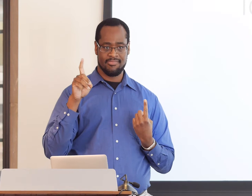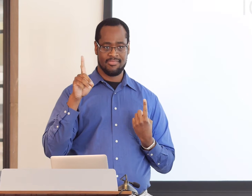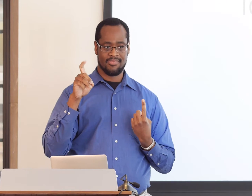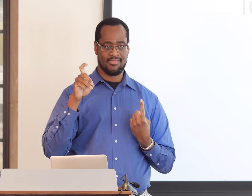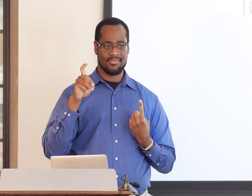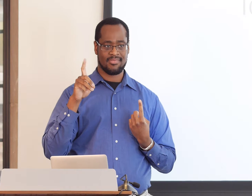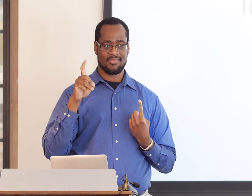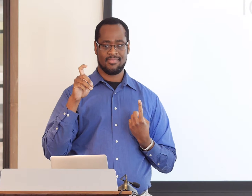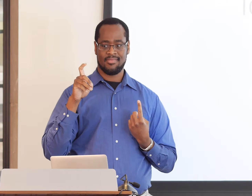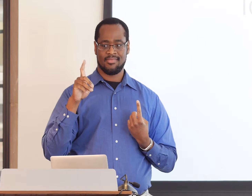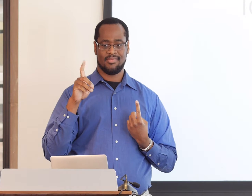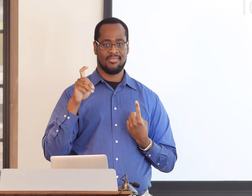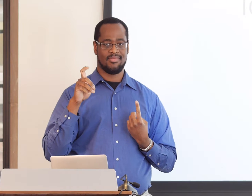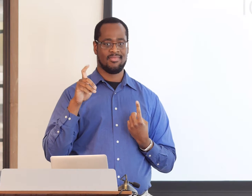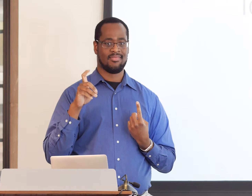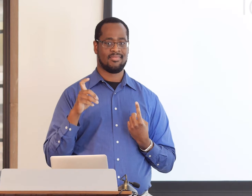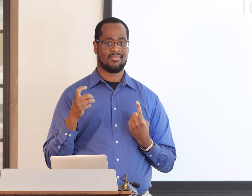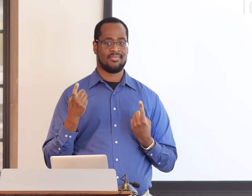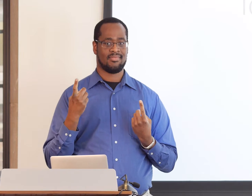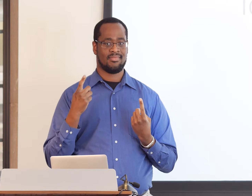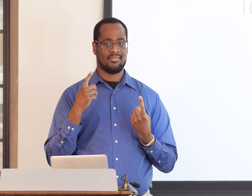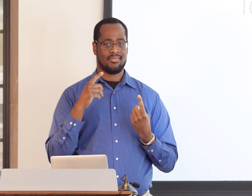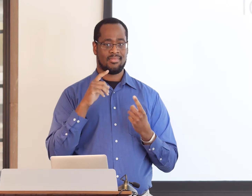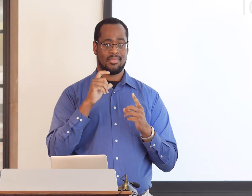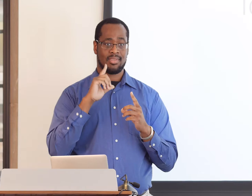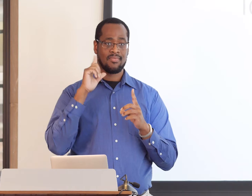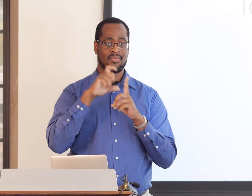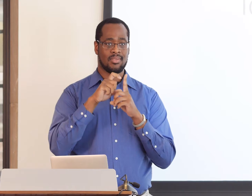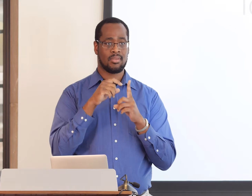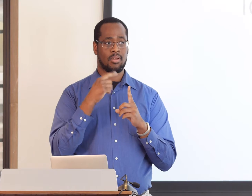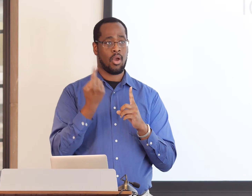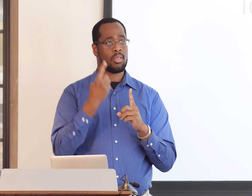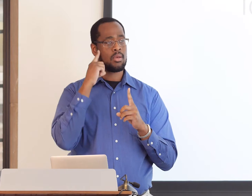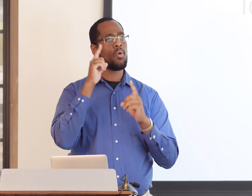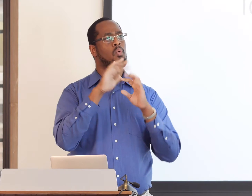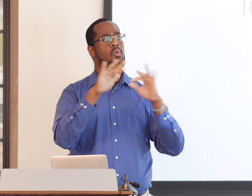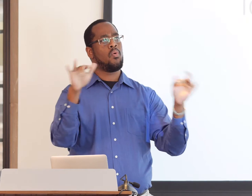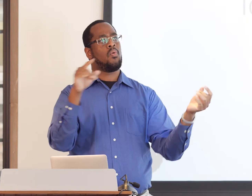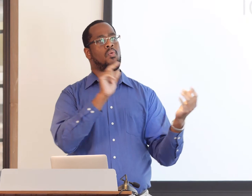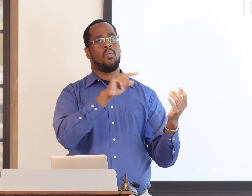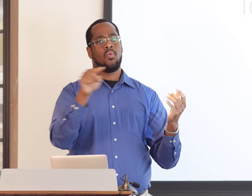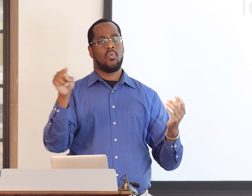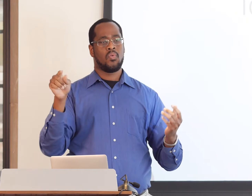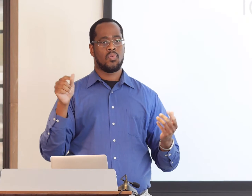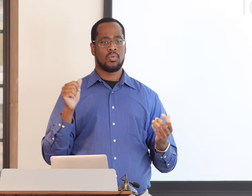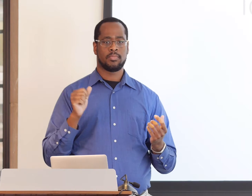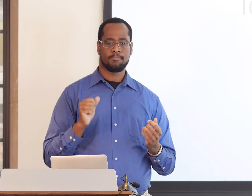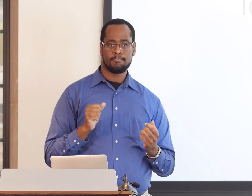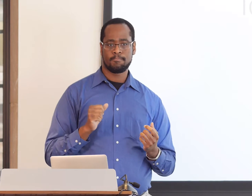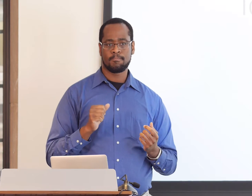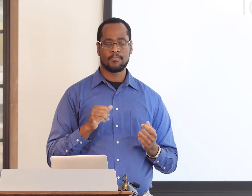But does the idea of being Deaf and having a Deaf culture identity include everyone? When we think about Deaf people,